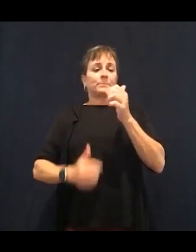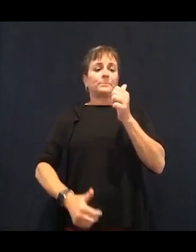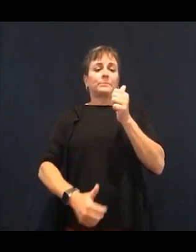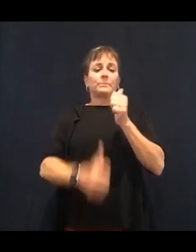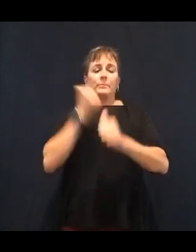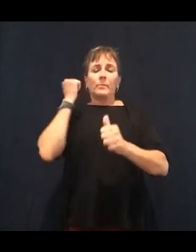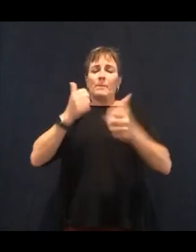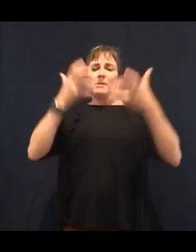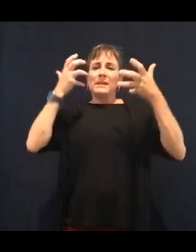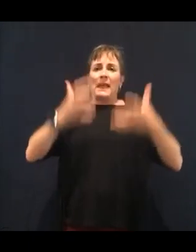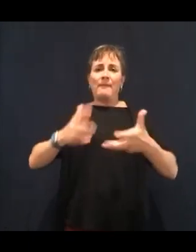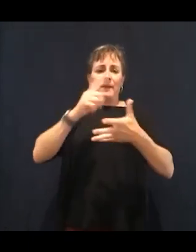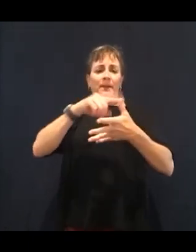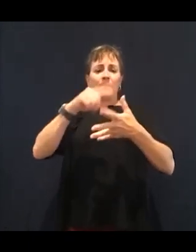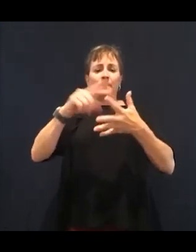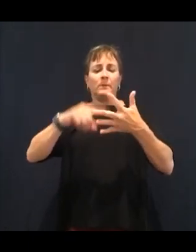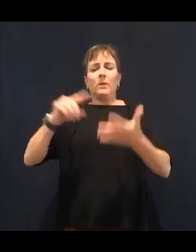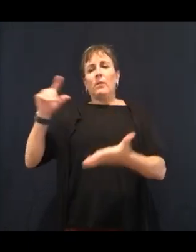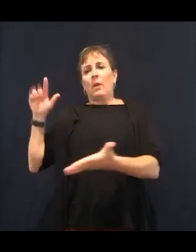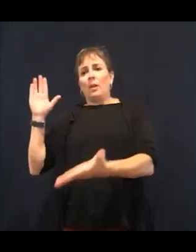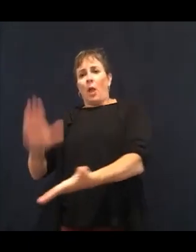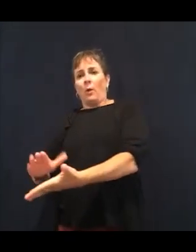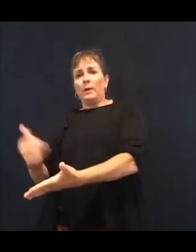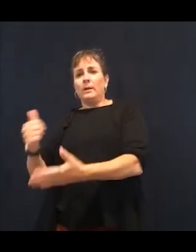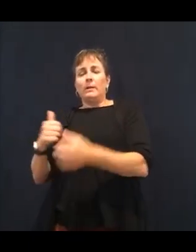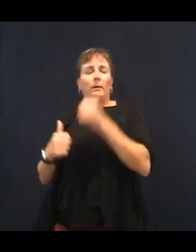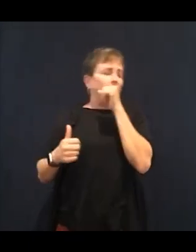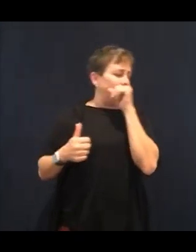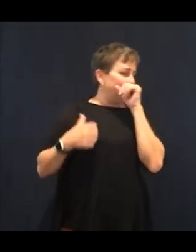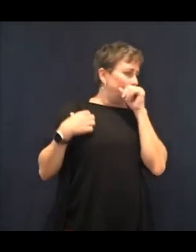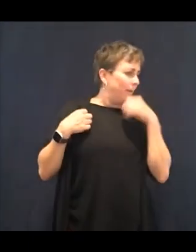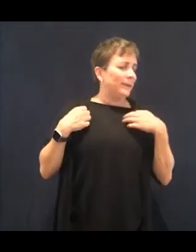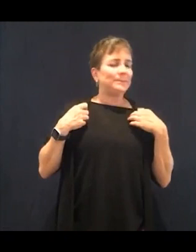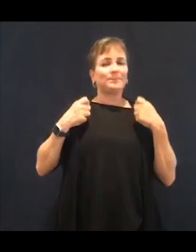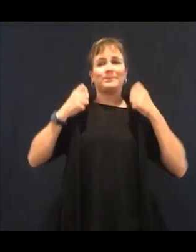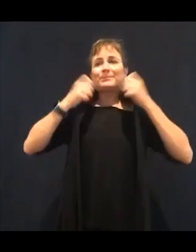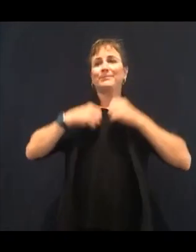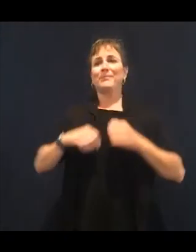of the first five ingredients, run, run away really, really fast. OK.